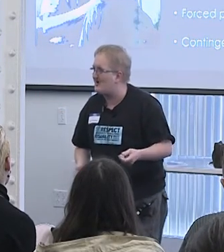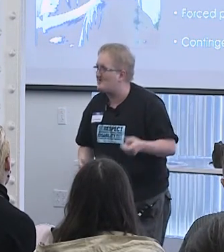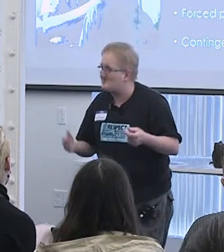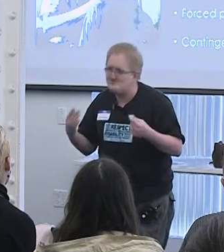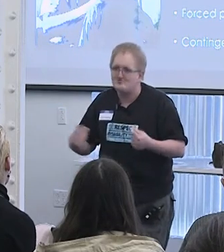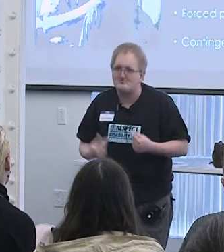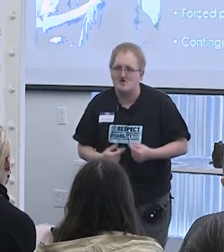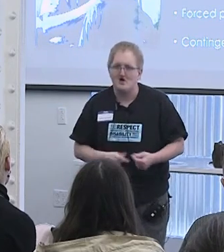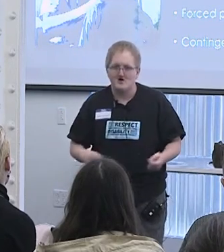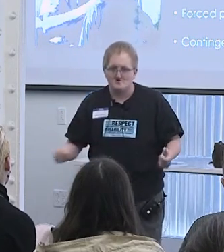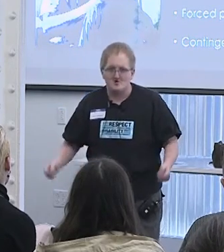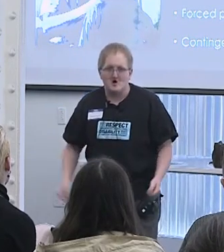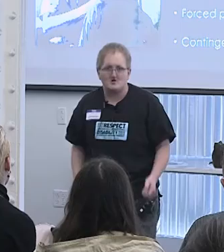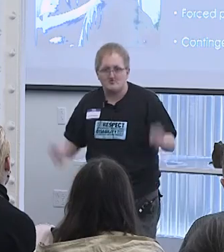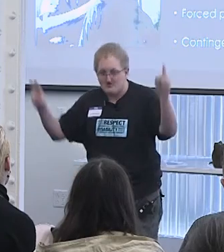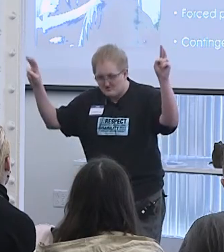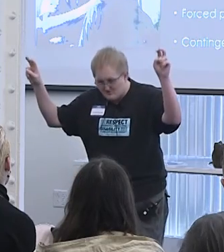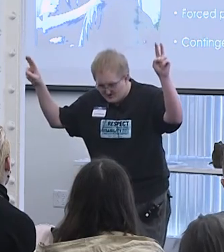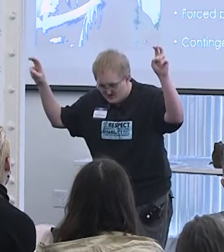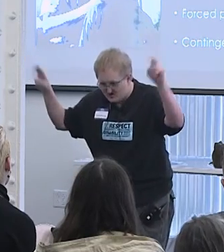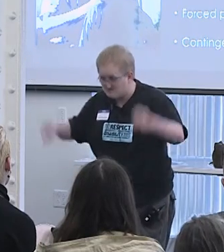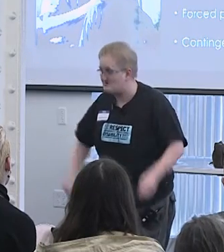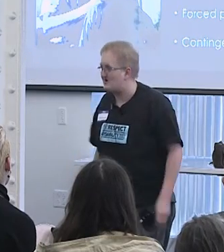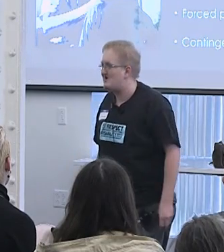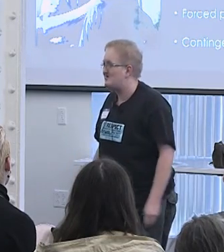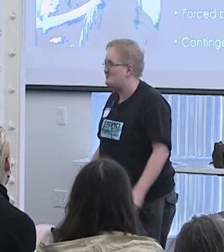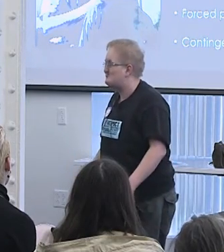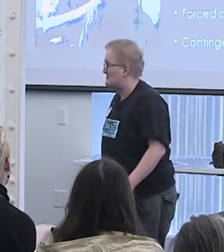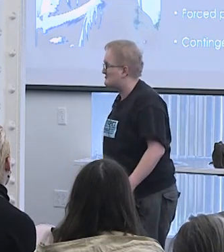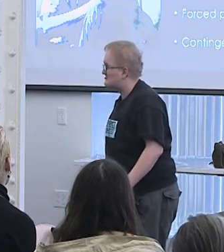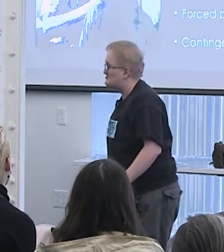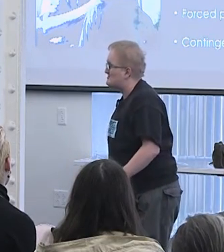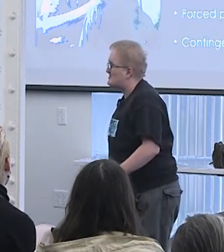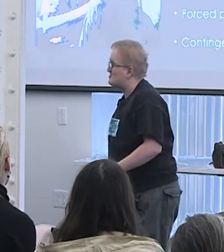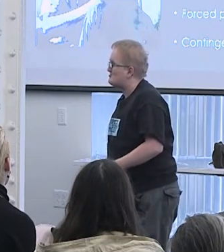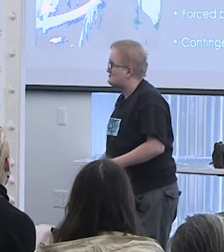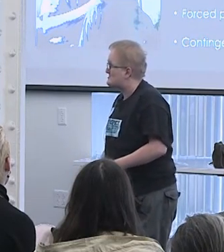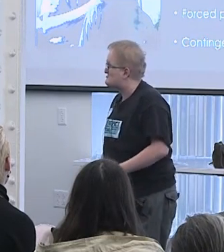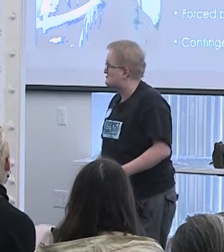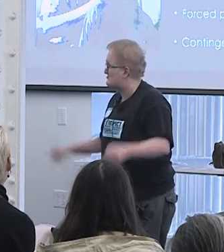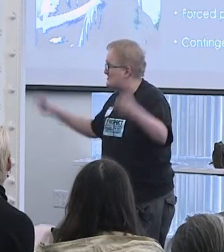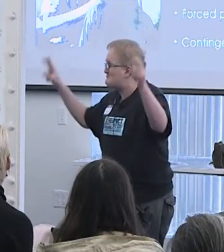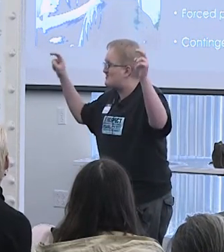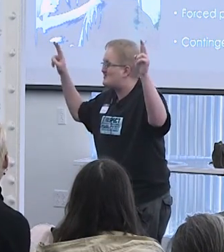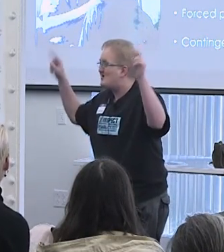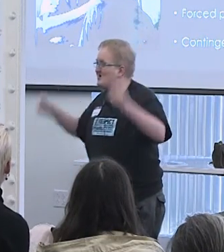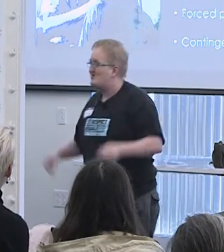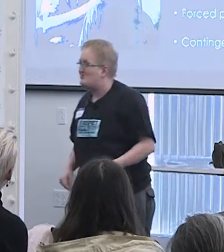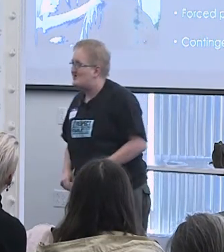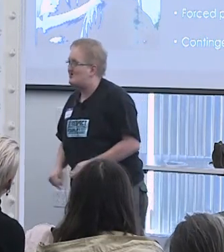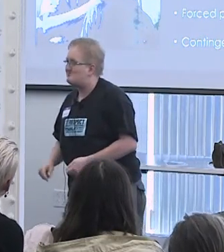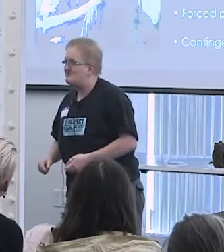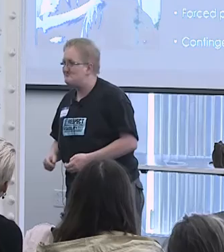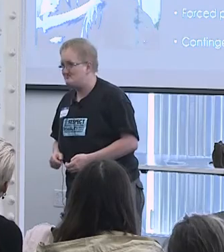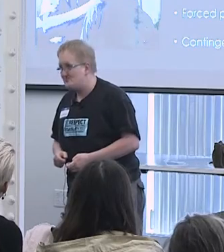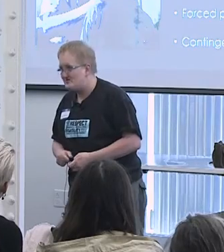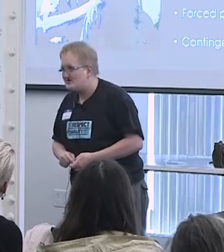and using shock therapy, I use that word in quotations for anybody who can't see me moving.